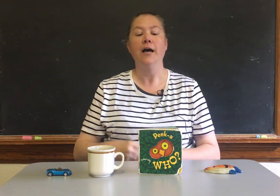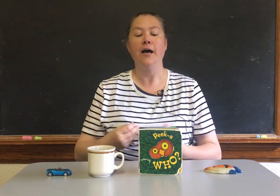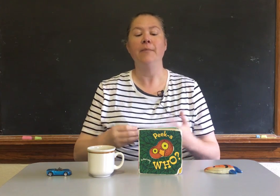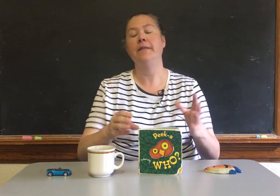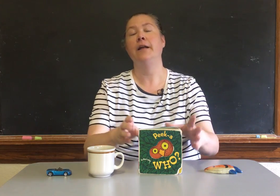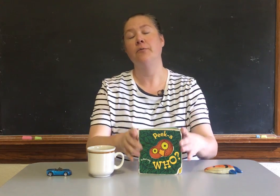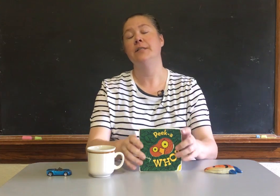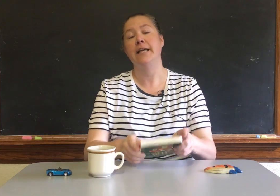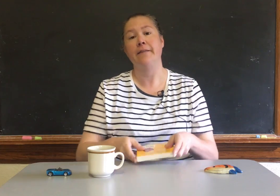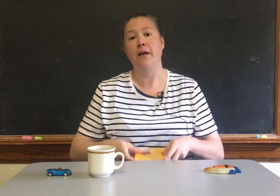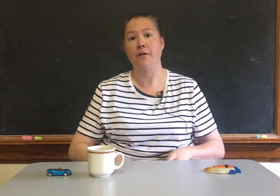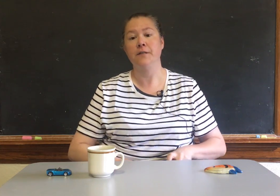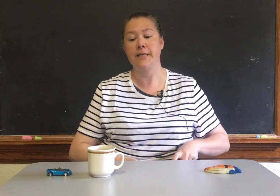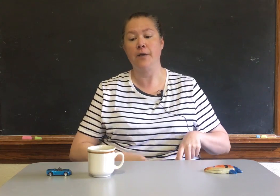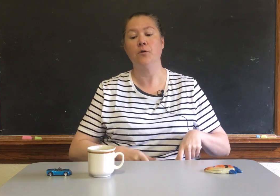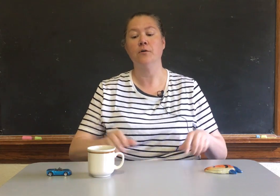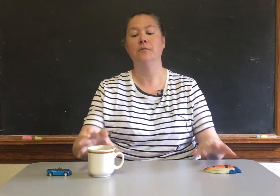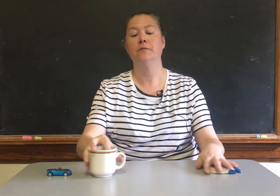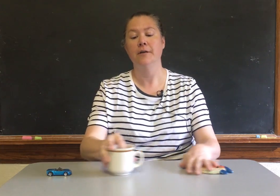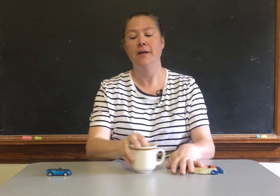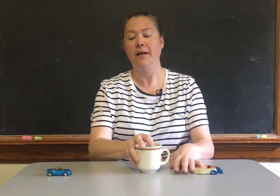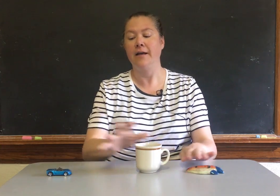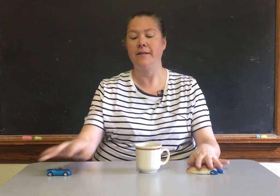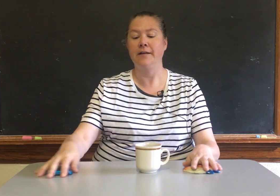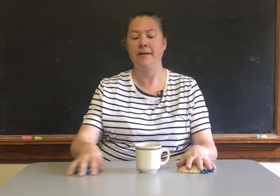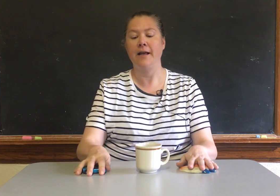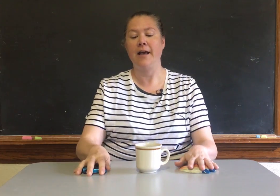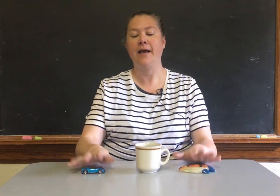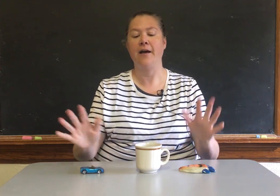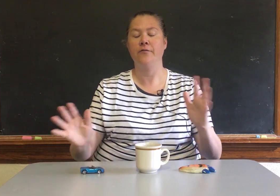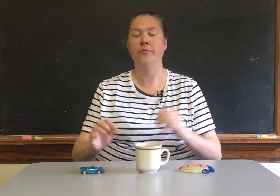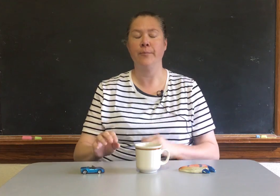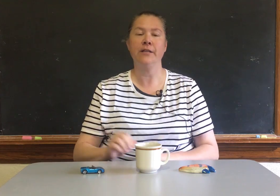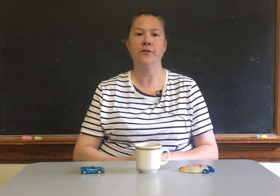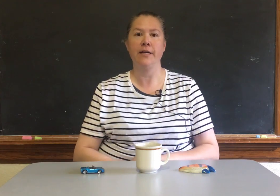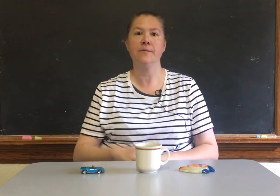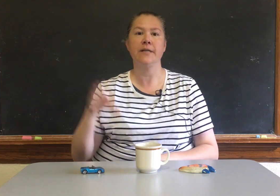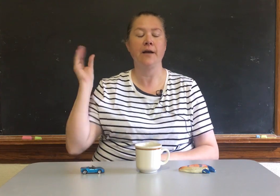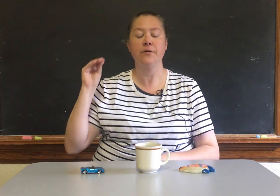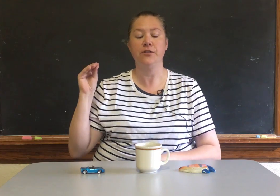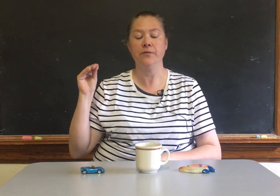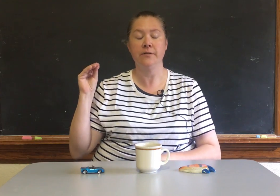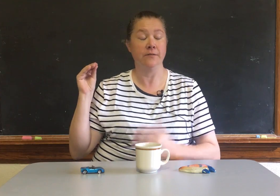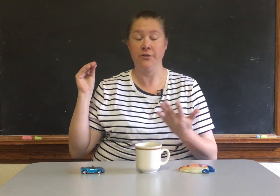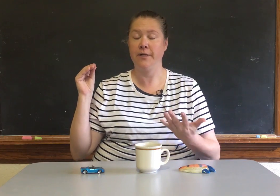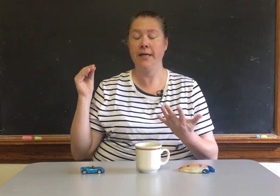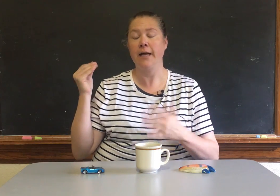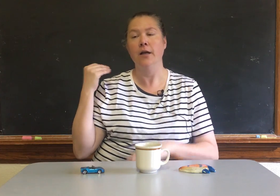And then I would take that off the table, and then have the remainder items, and I would do it do it again